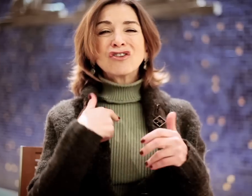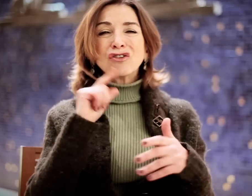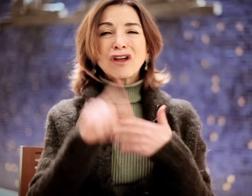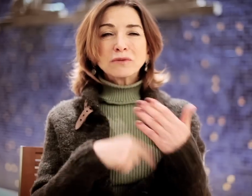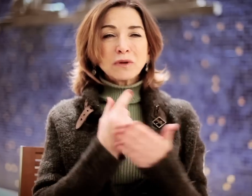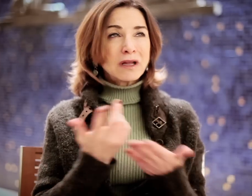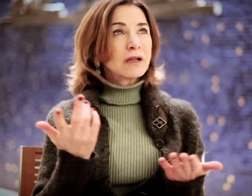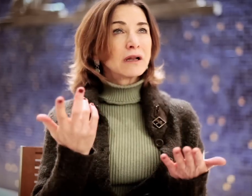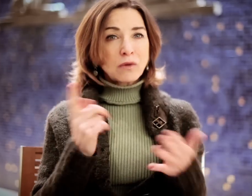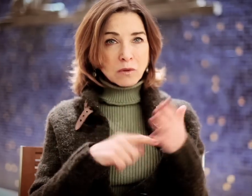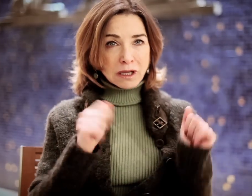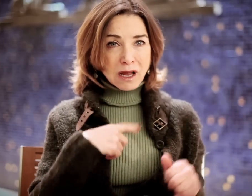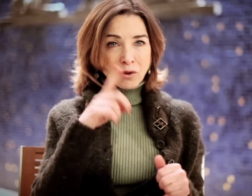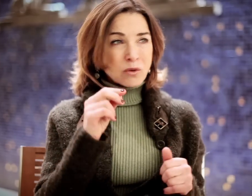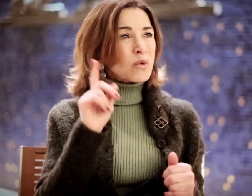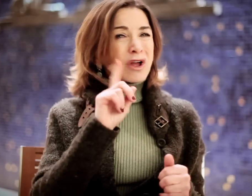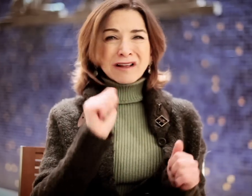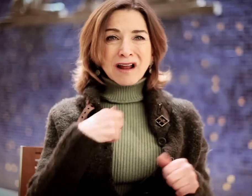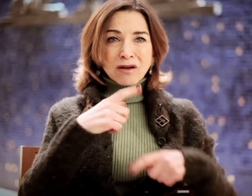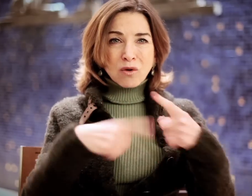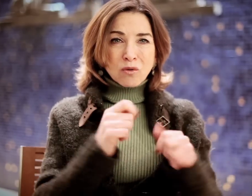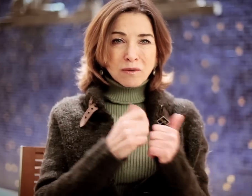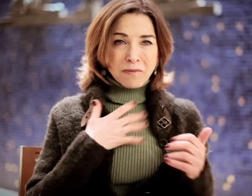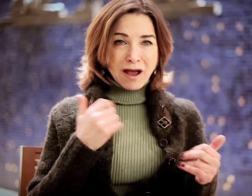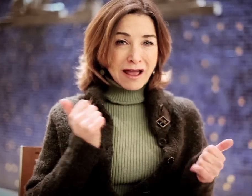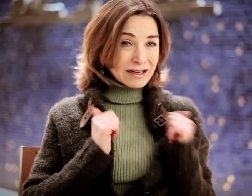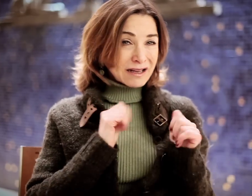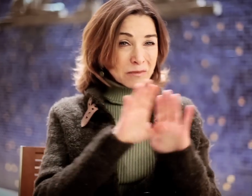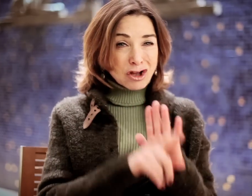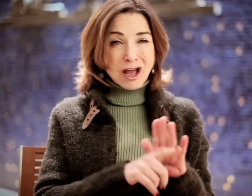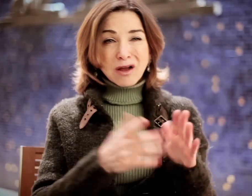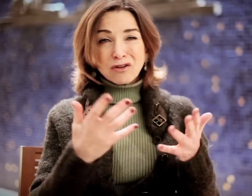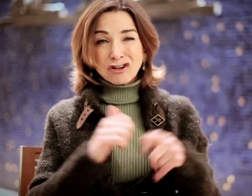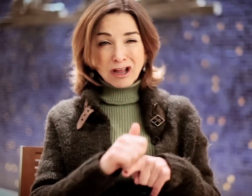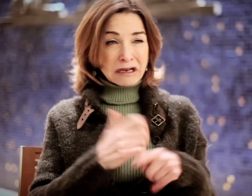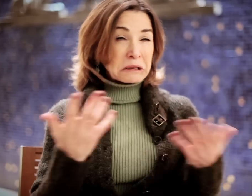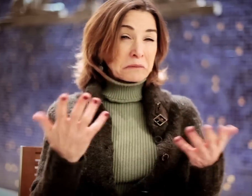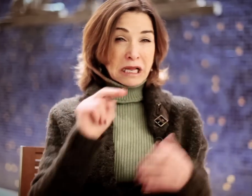After I graduated, what could I do? Where could I go with my acting background and training?